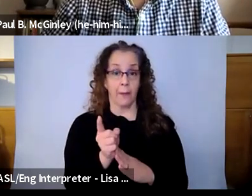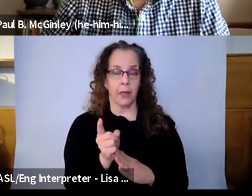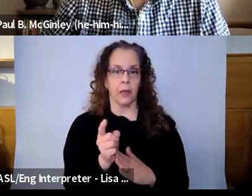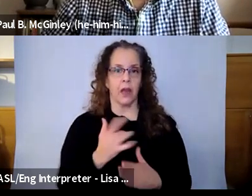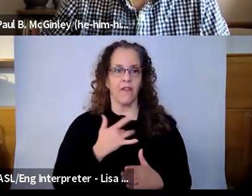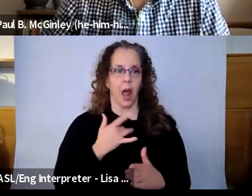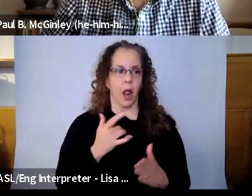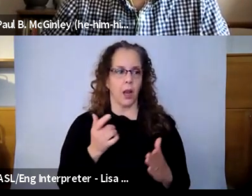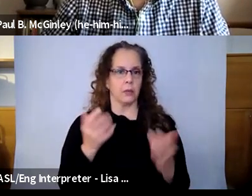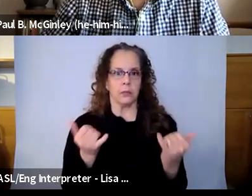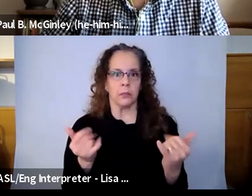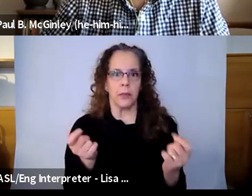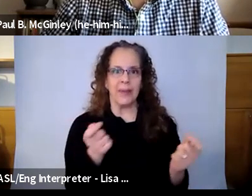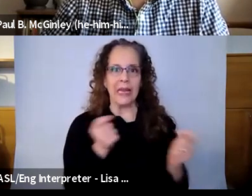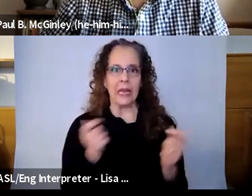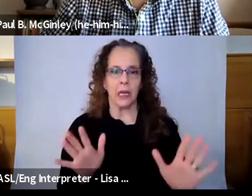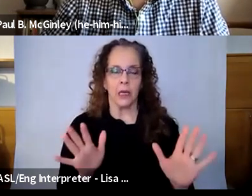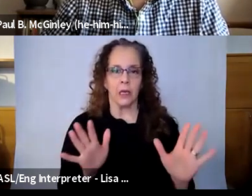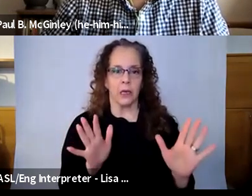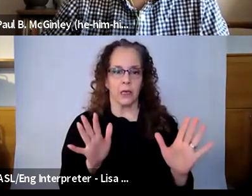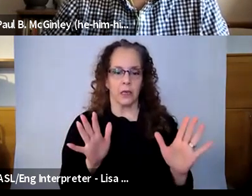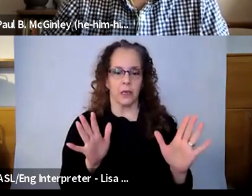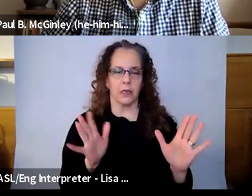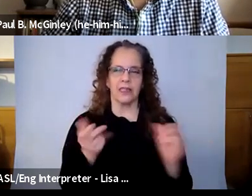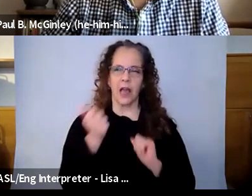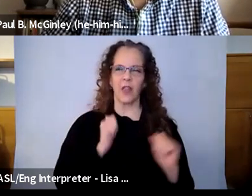about, which is sort of gathering together in space and